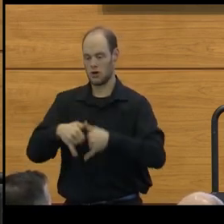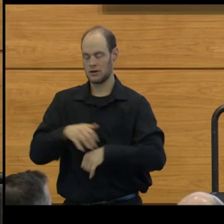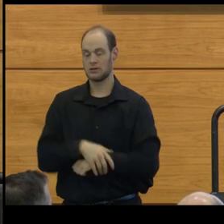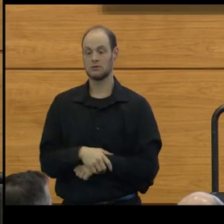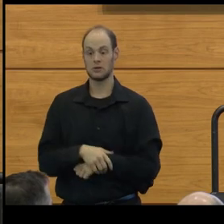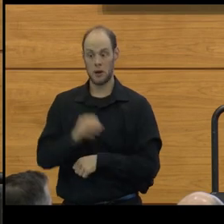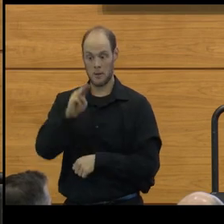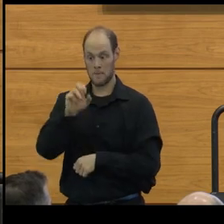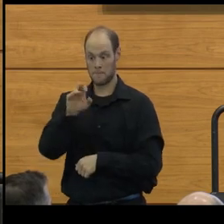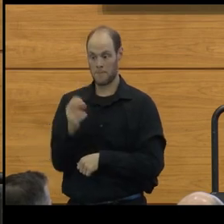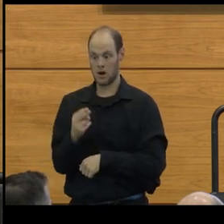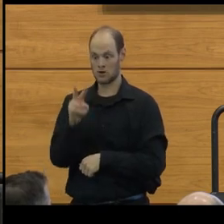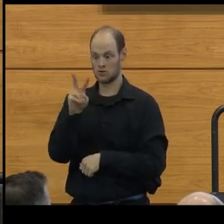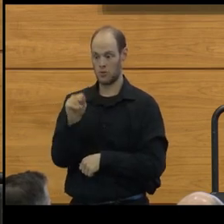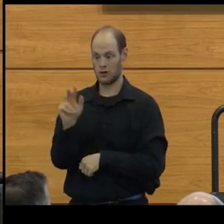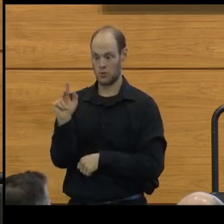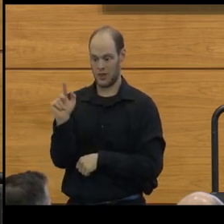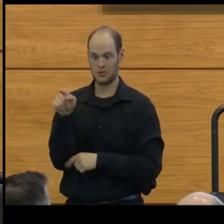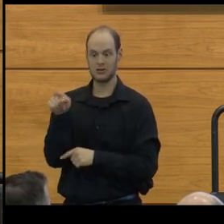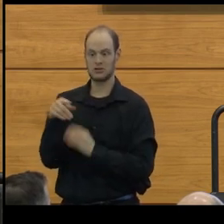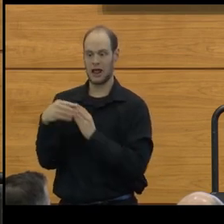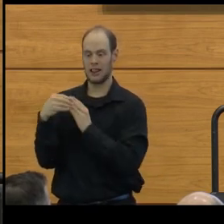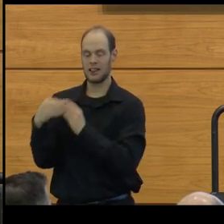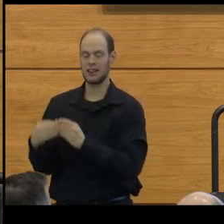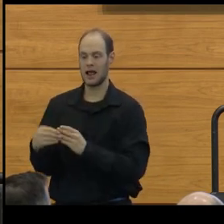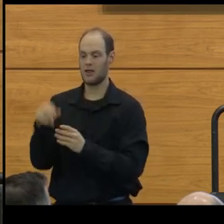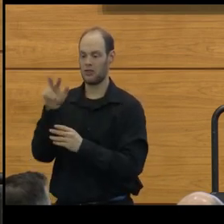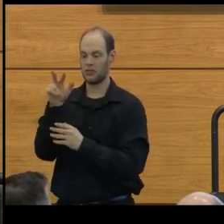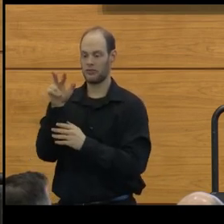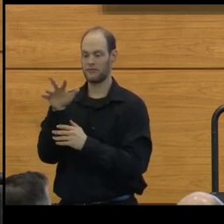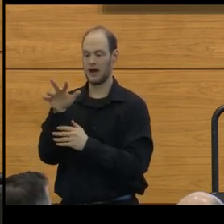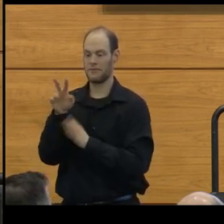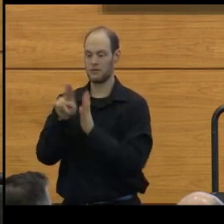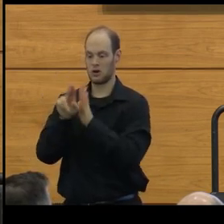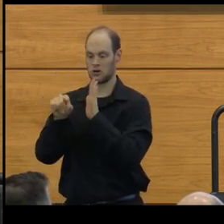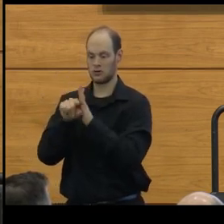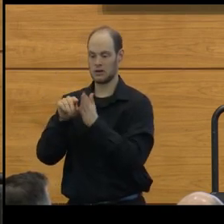In March, 2020, she led 35 undergraduate ambassadors